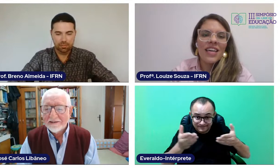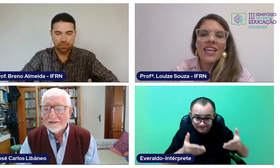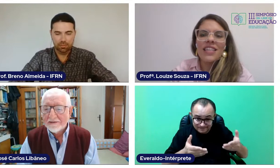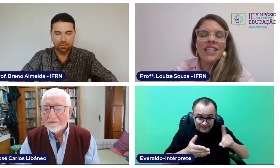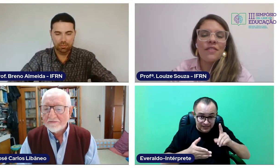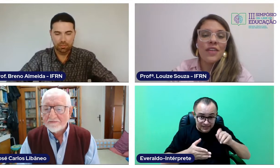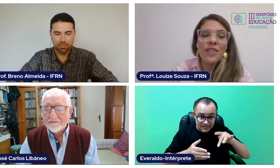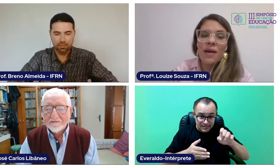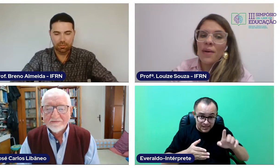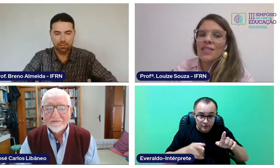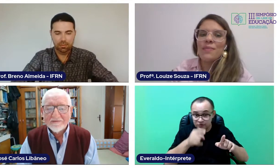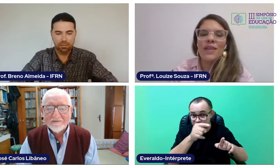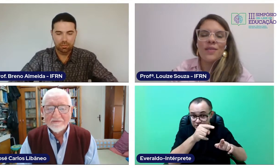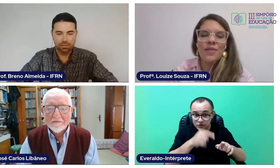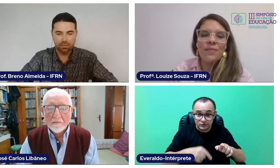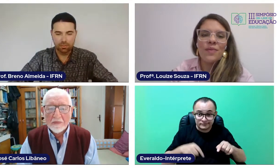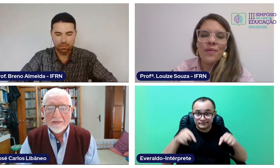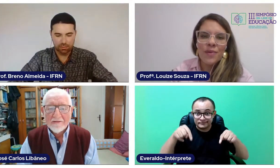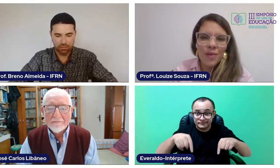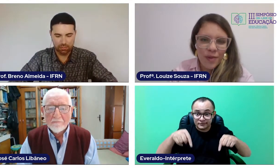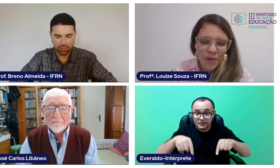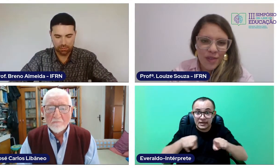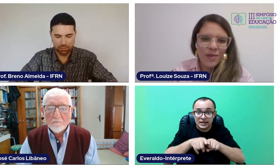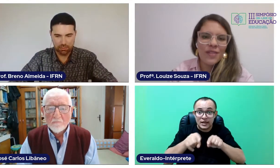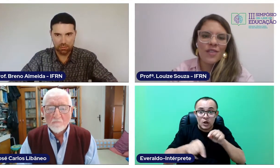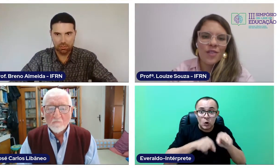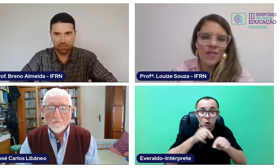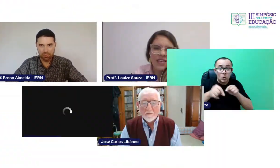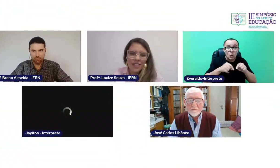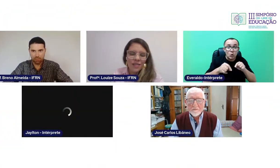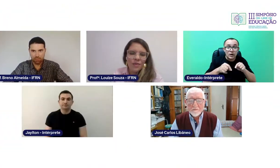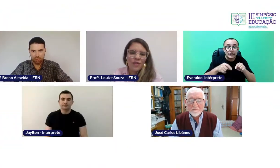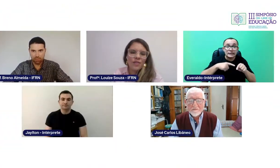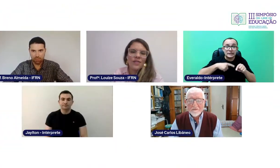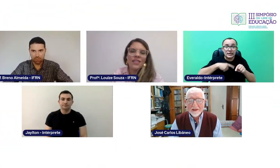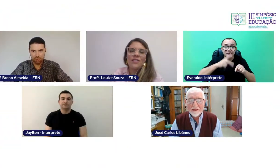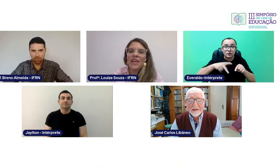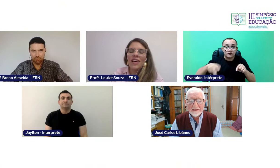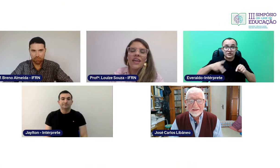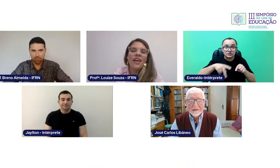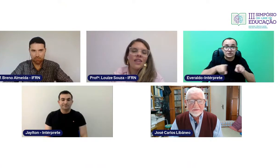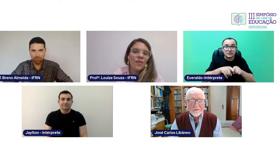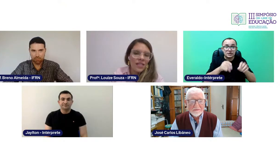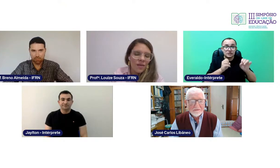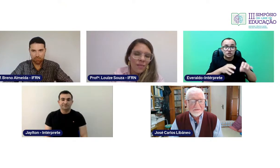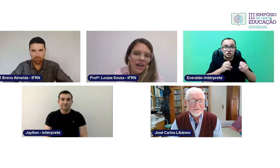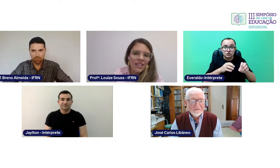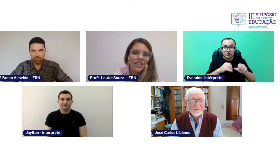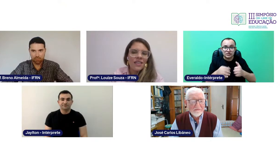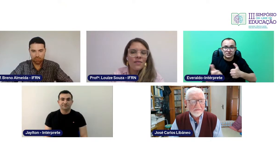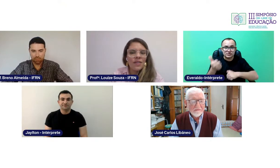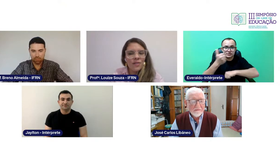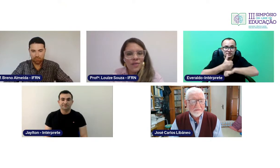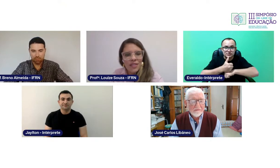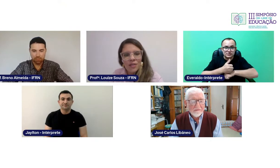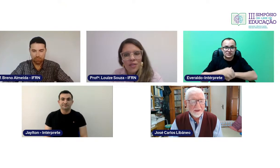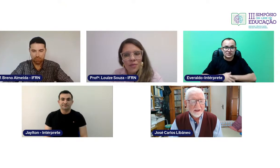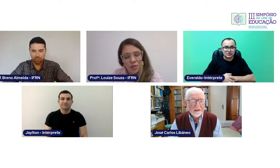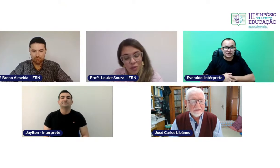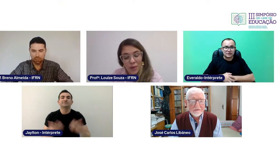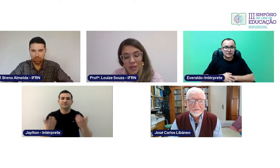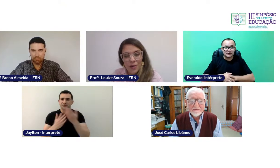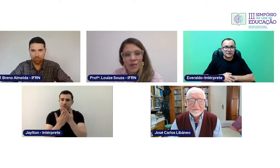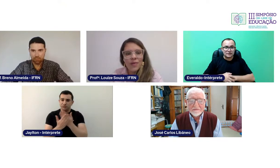In this event we will have a number of professors and students, from both basic and high education,